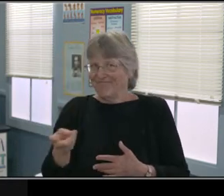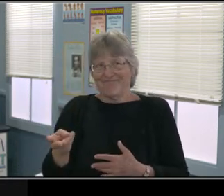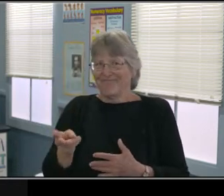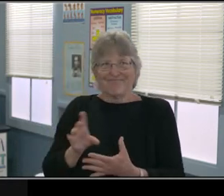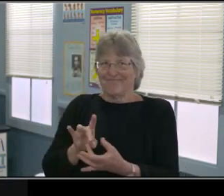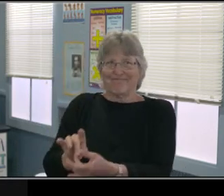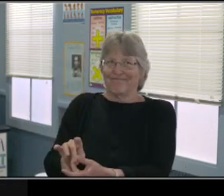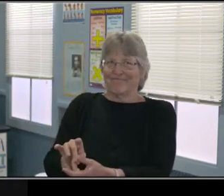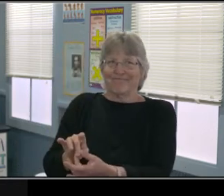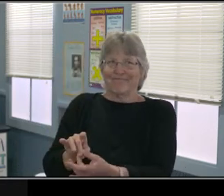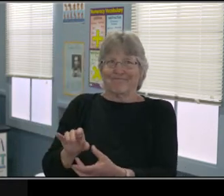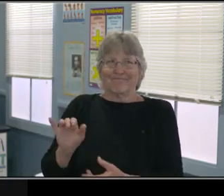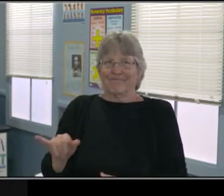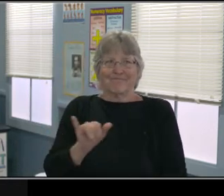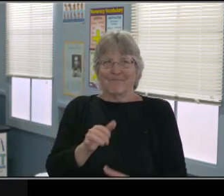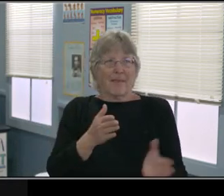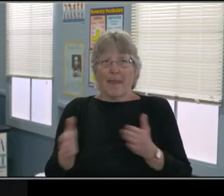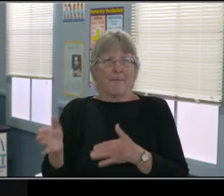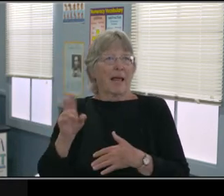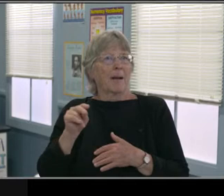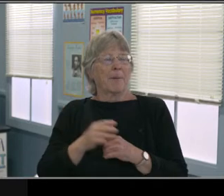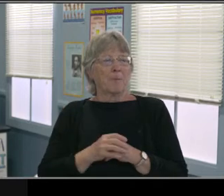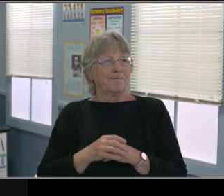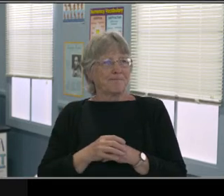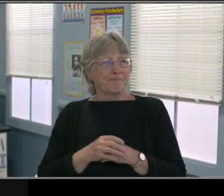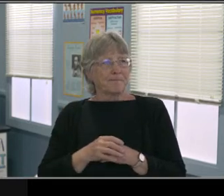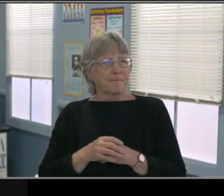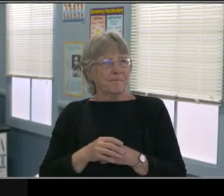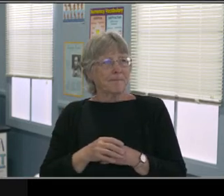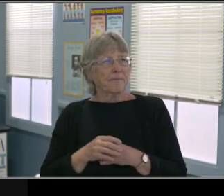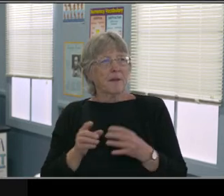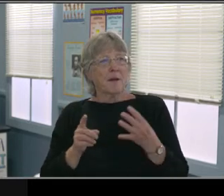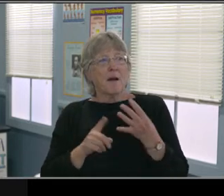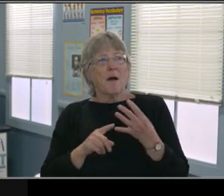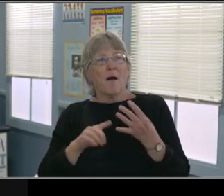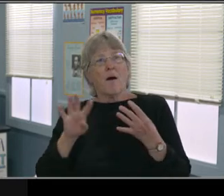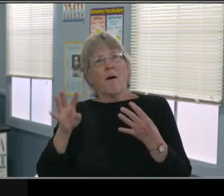We know that when our students are in-person that IEP document,